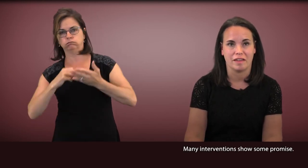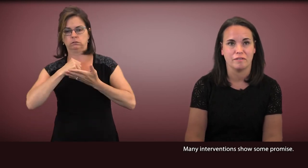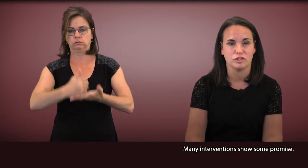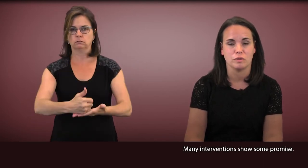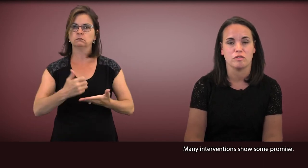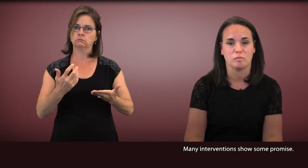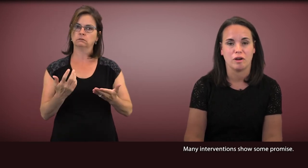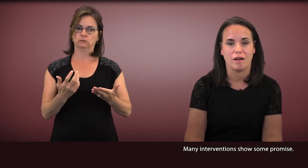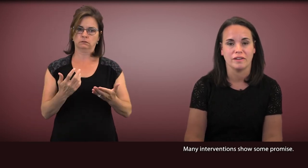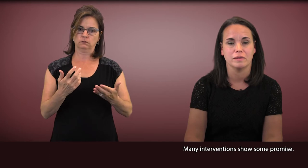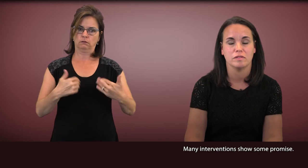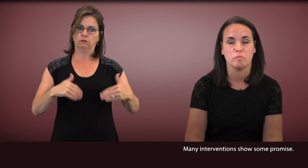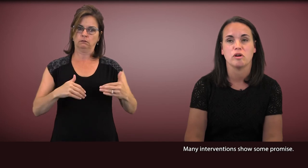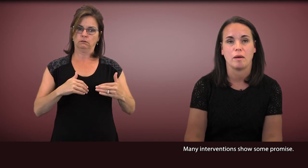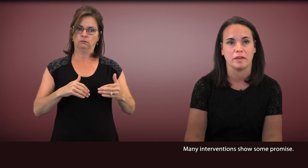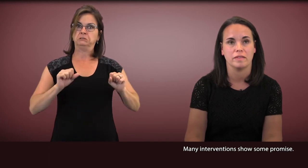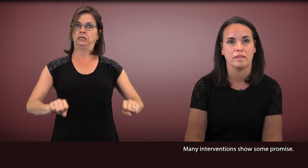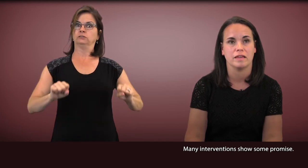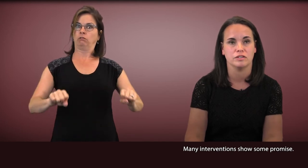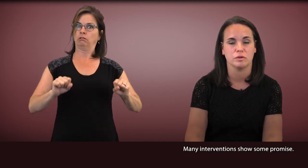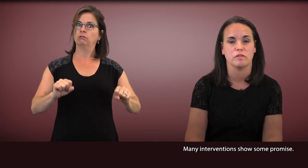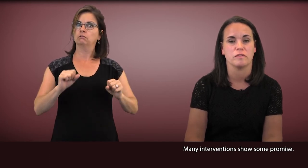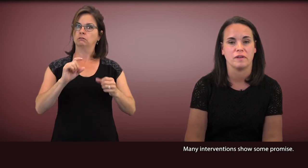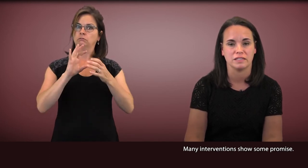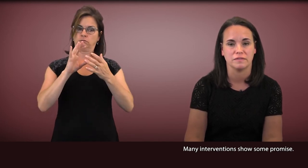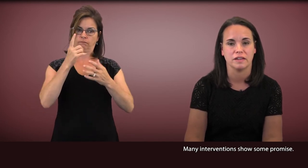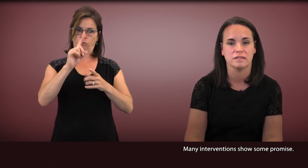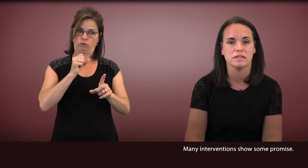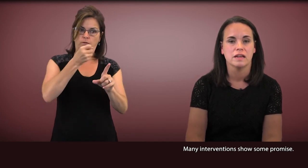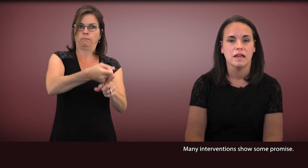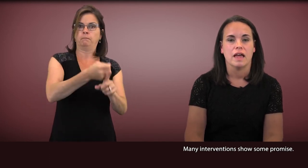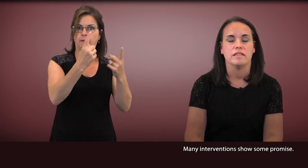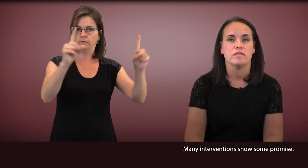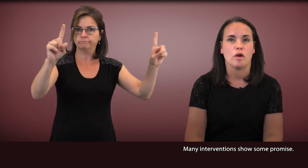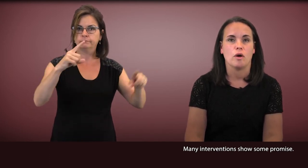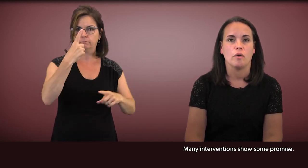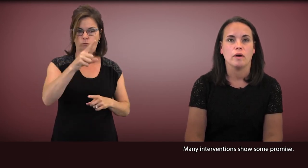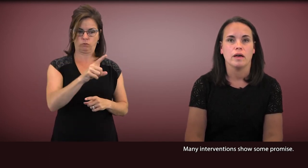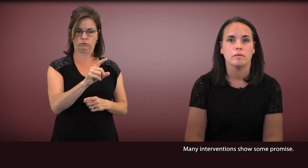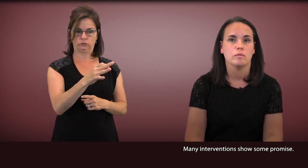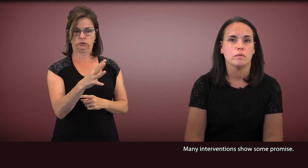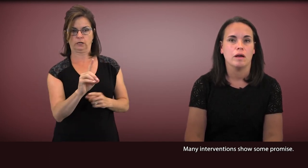that have shown some promise in terms of effectiveness.